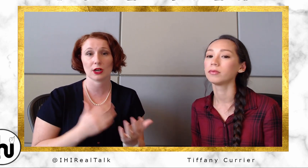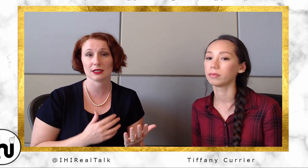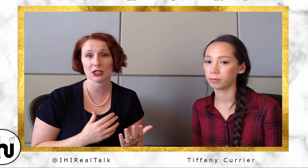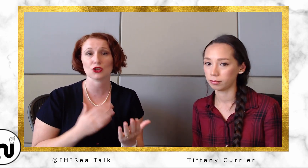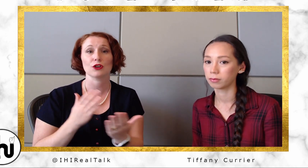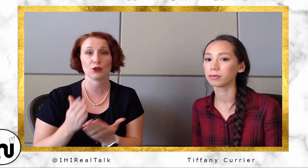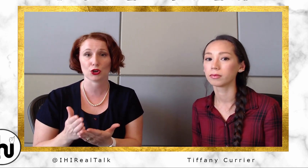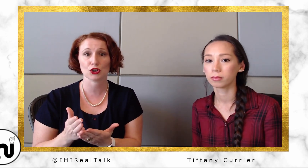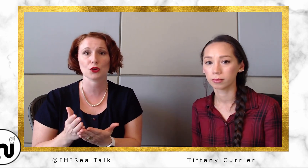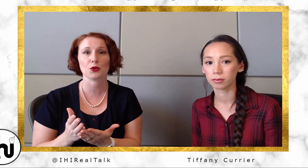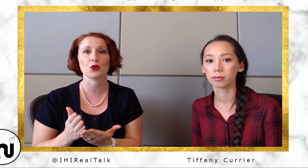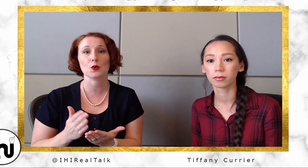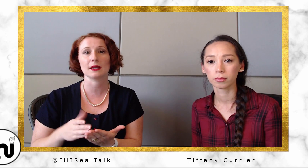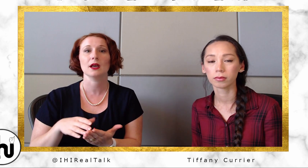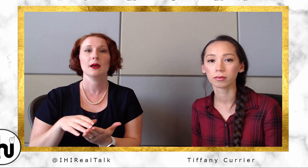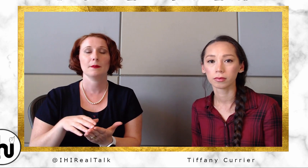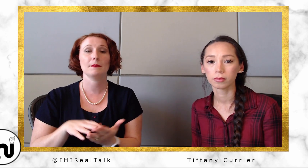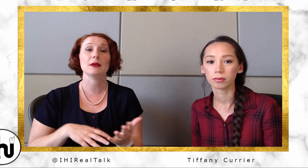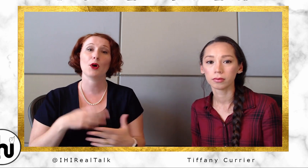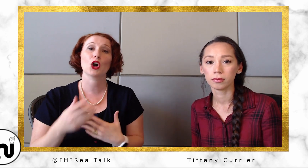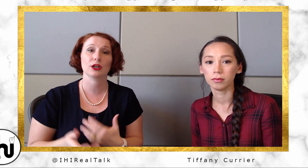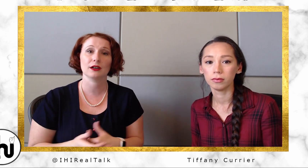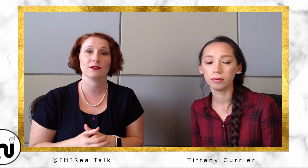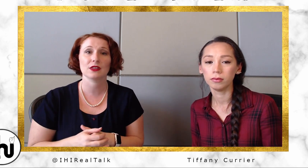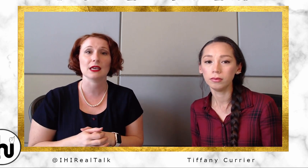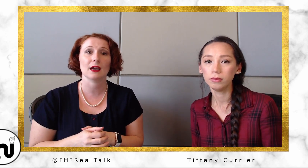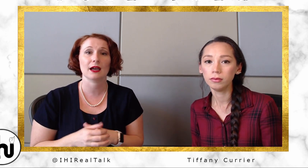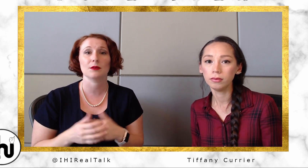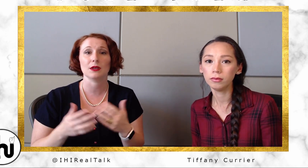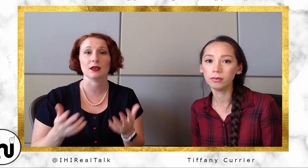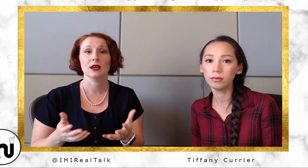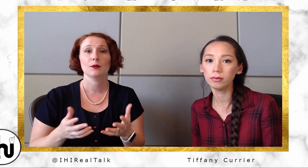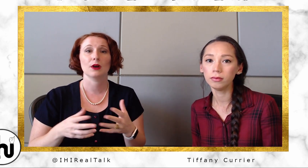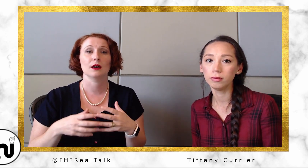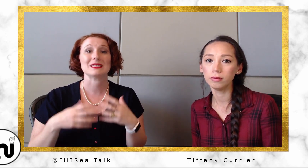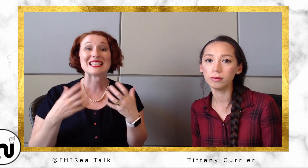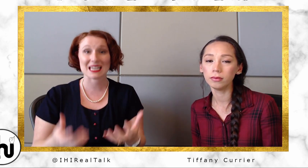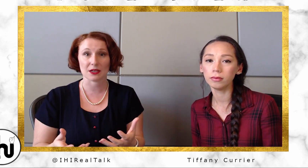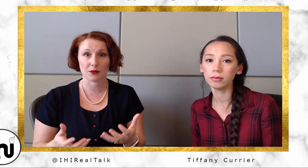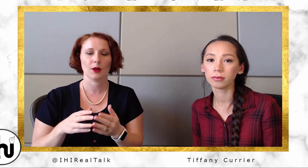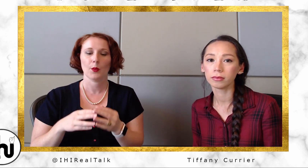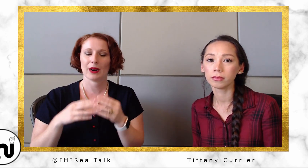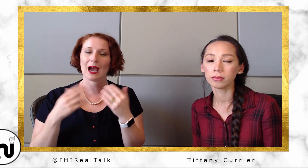teacher, if you're an interpreter, you can be part of the IEP team. But how do you